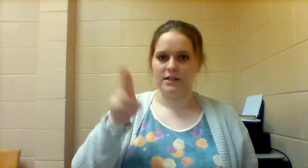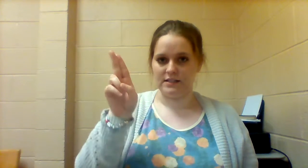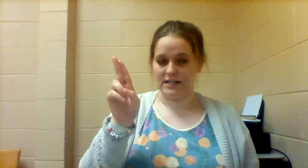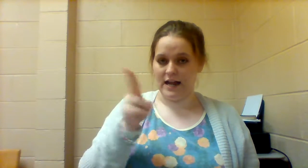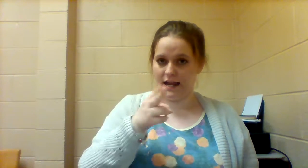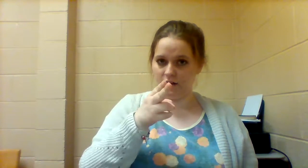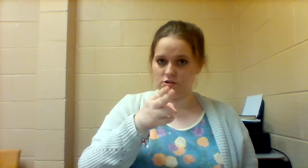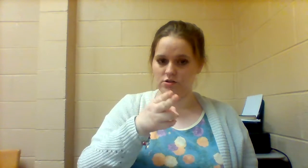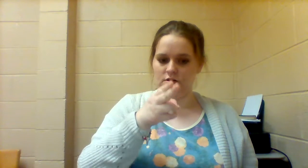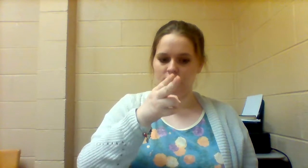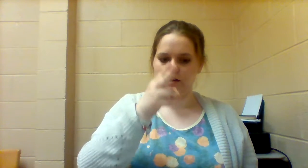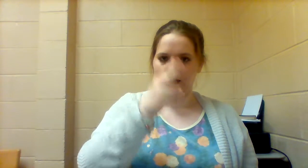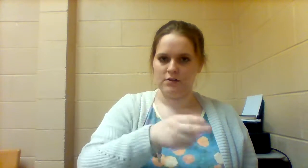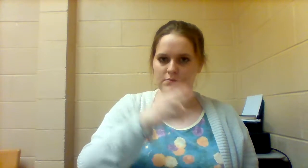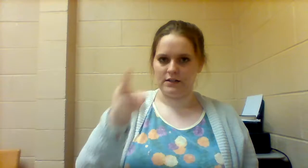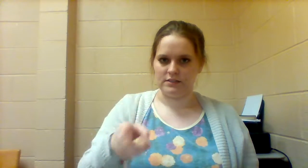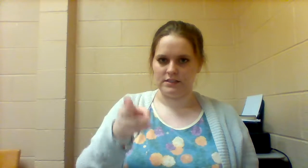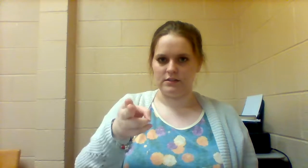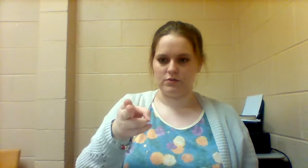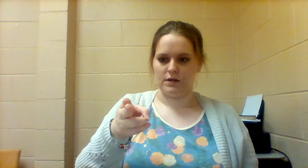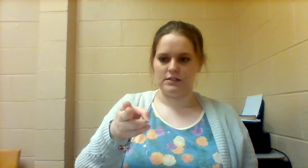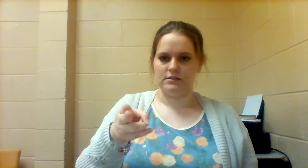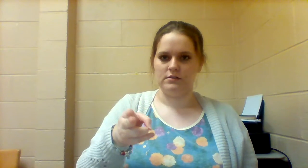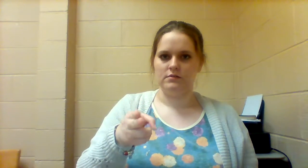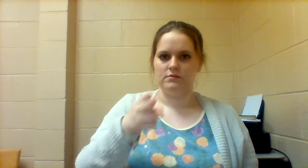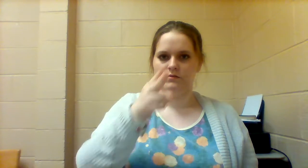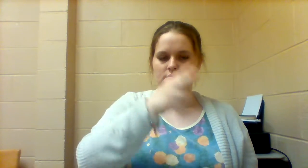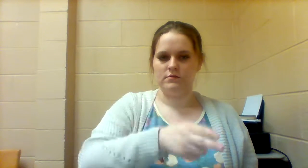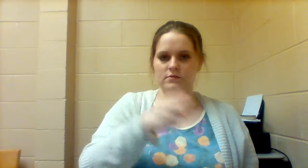HARD OF HEARING is an H and you bounce it twice